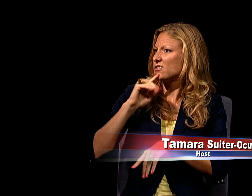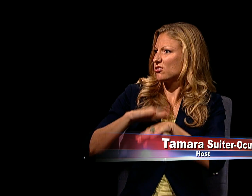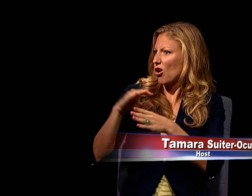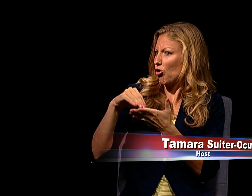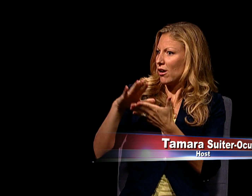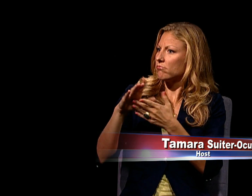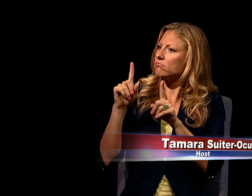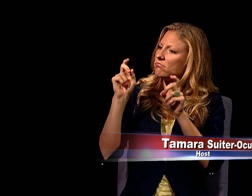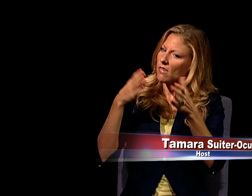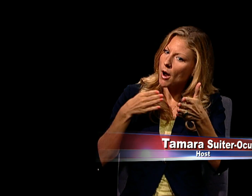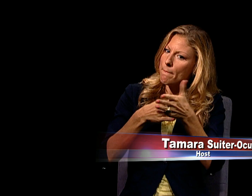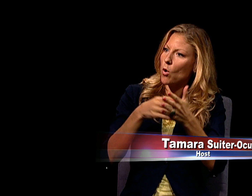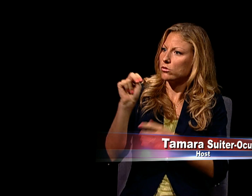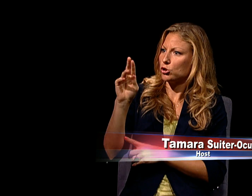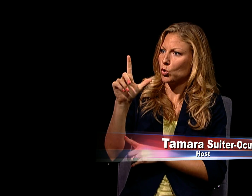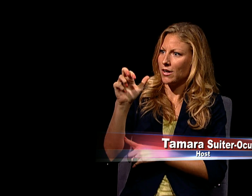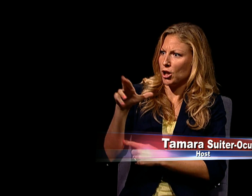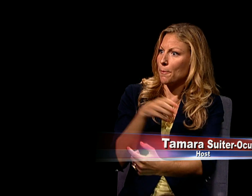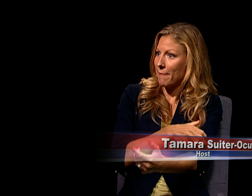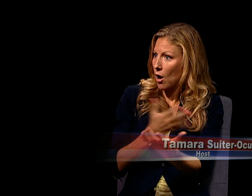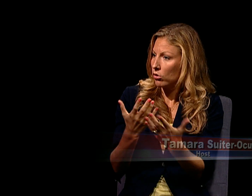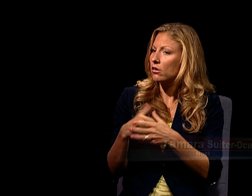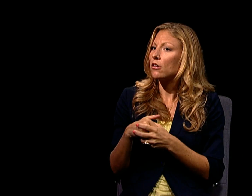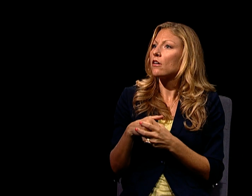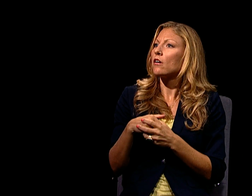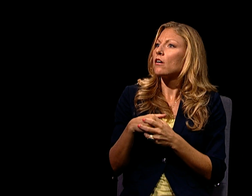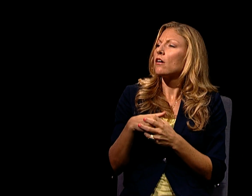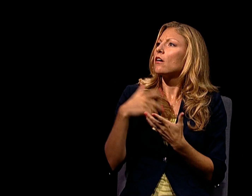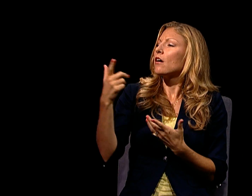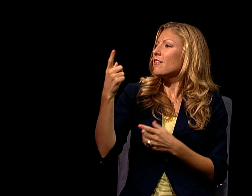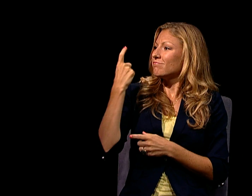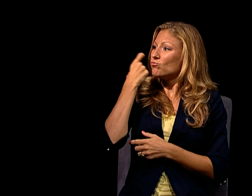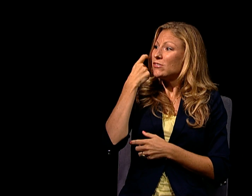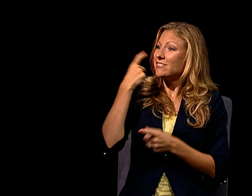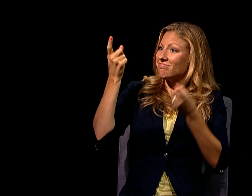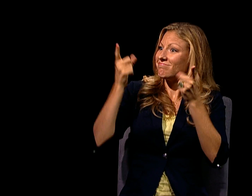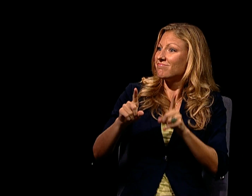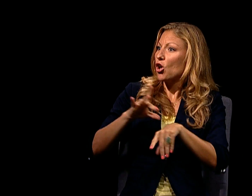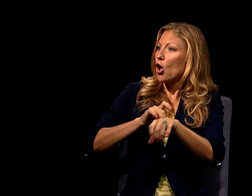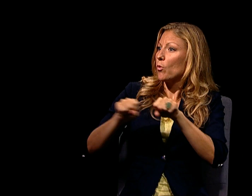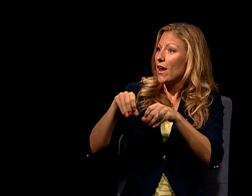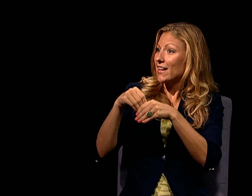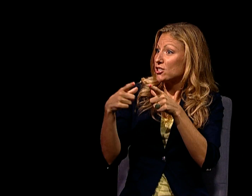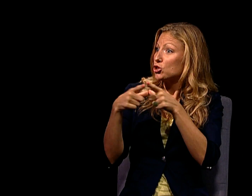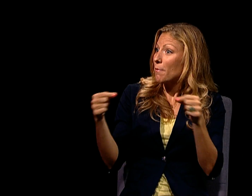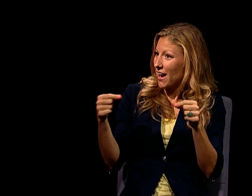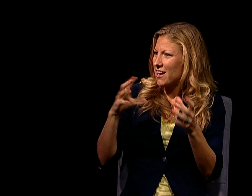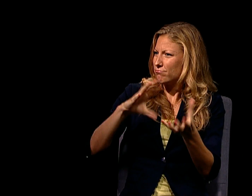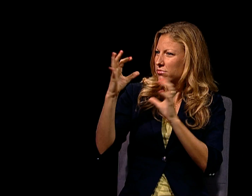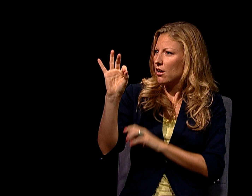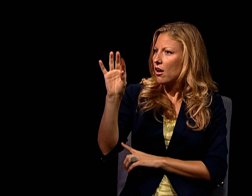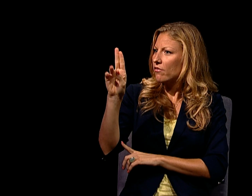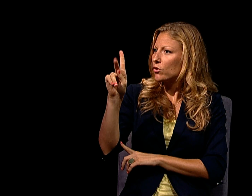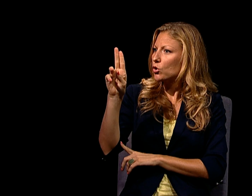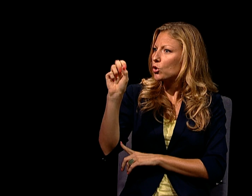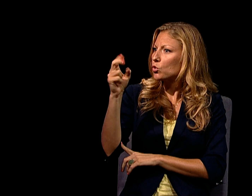PUBLIC CITIZEN IS ON RECORD AS OPPOSING NUCLEAR POWER. THE EARTHQUAKE THAT JUST HIT JAPAN